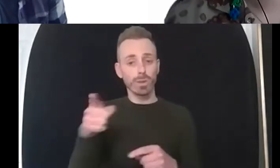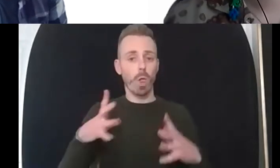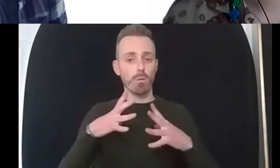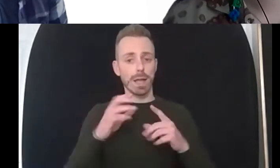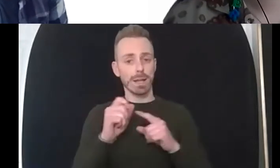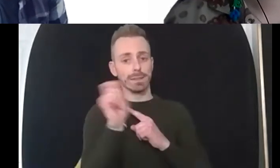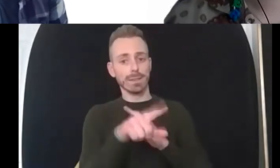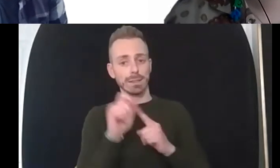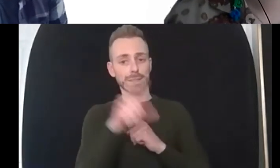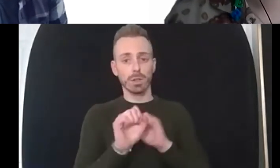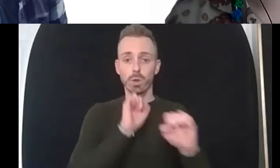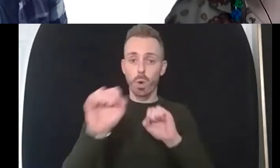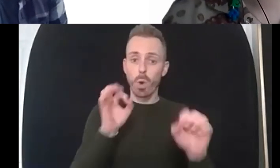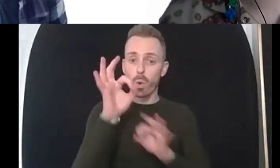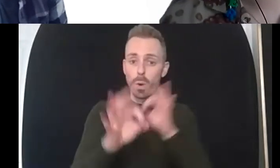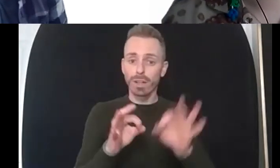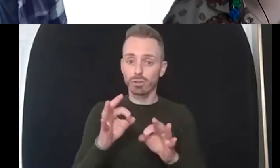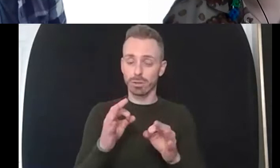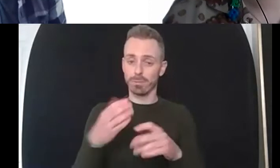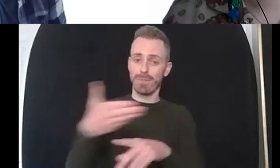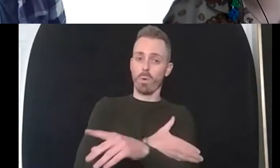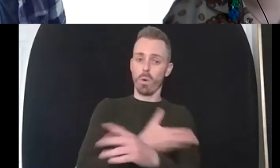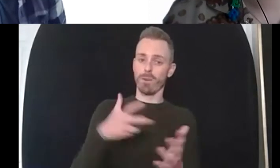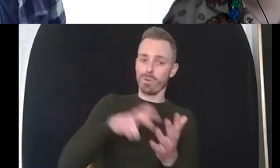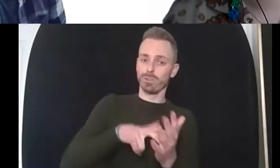we don't have the capacity in this session to offer individual mental health support